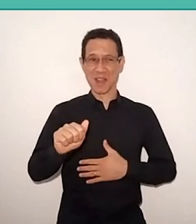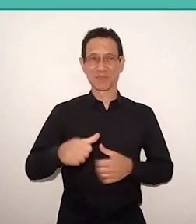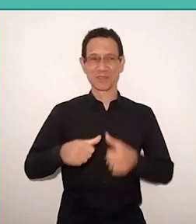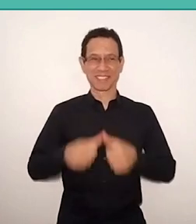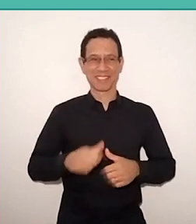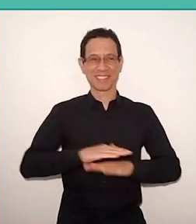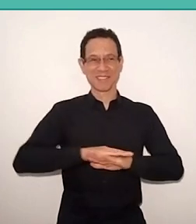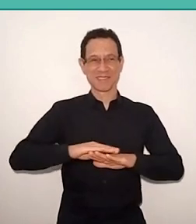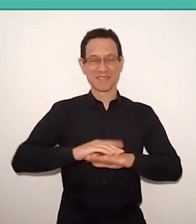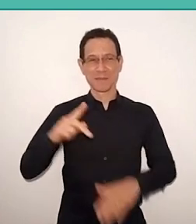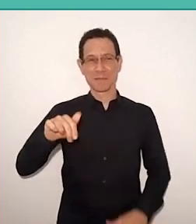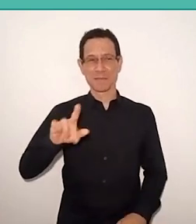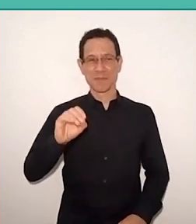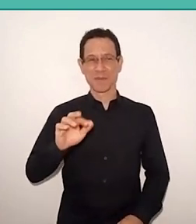Thank you. And we…